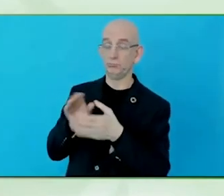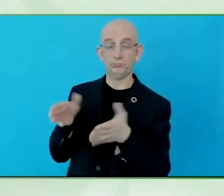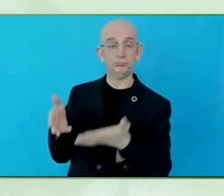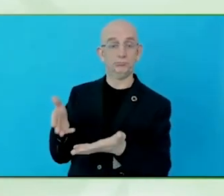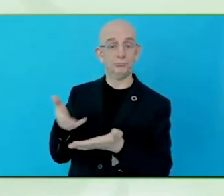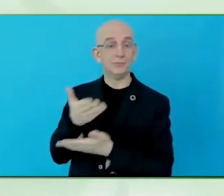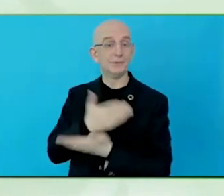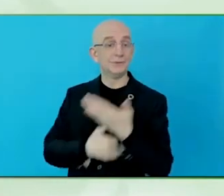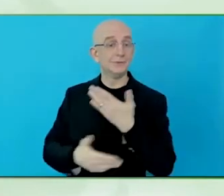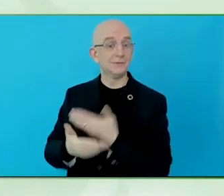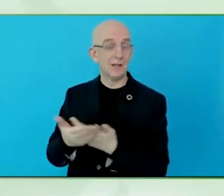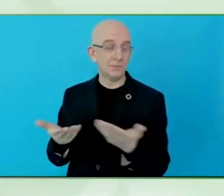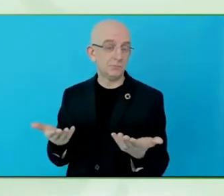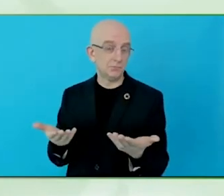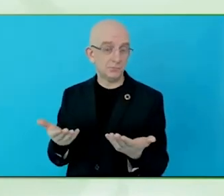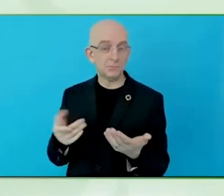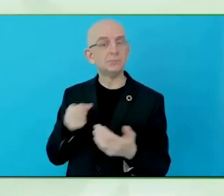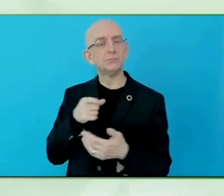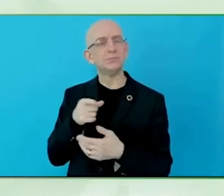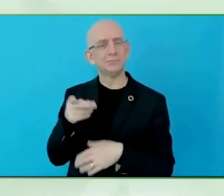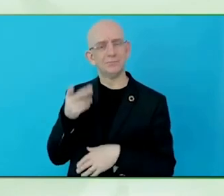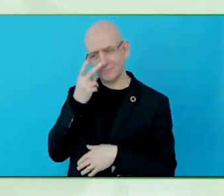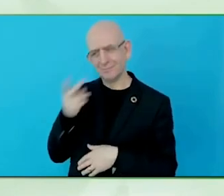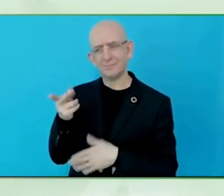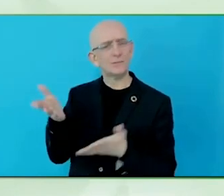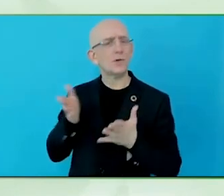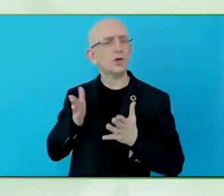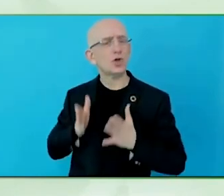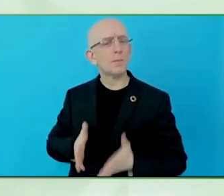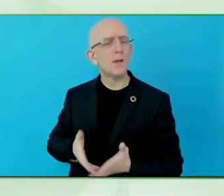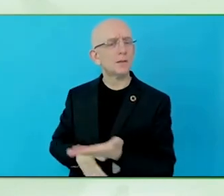you best cater to their needs as a business?